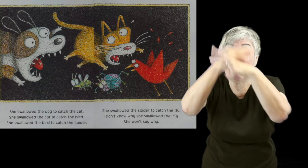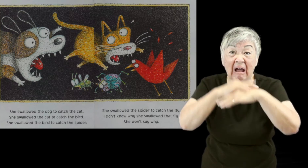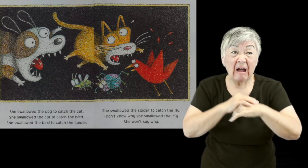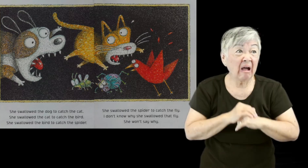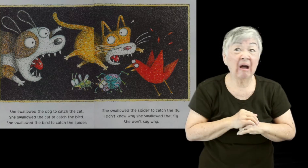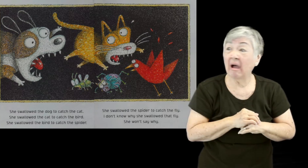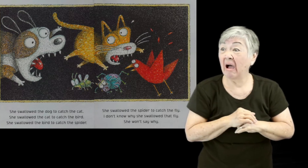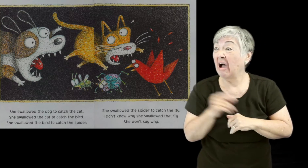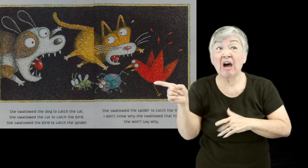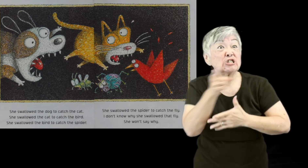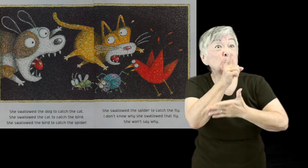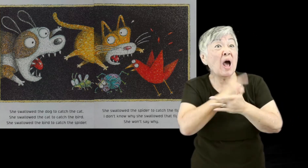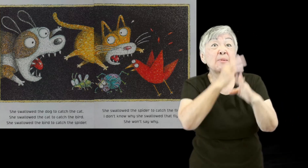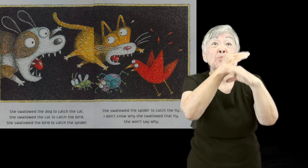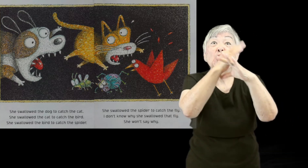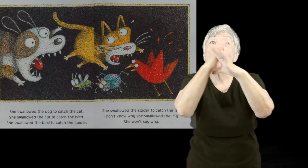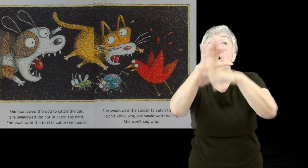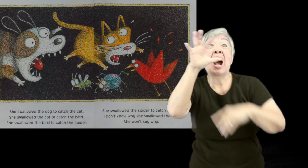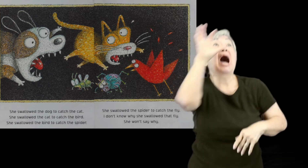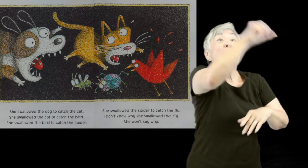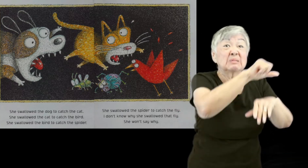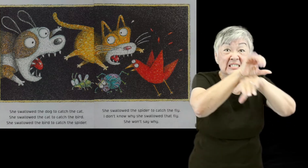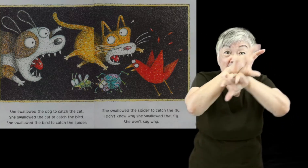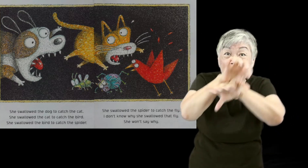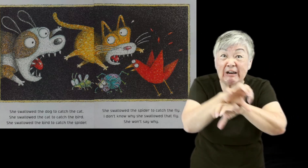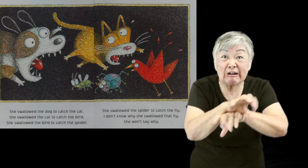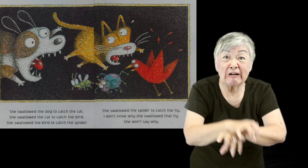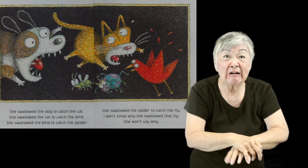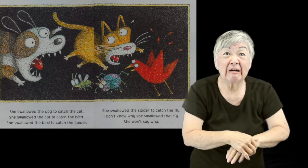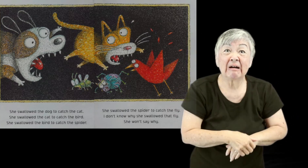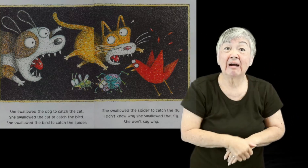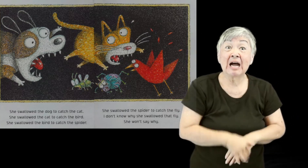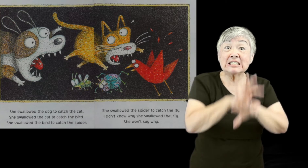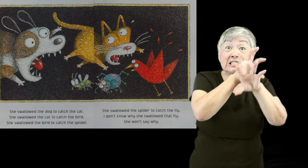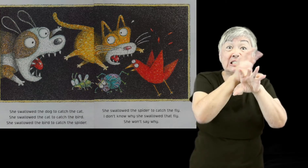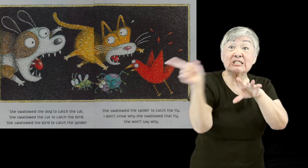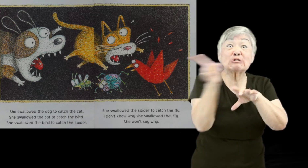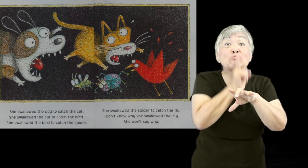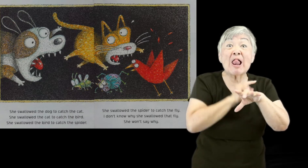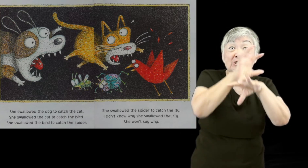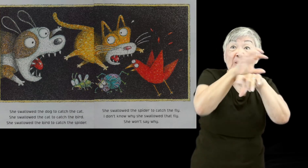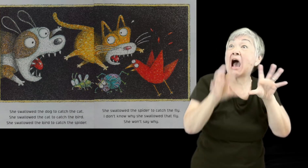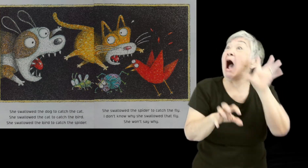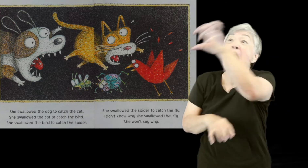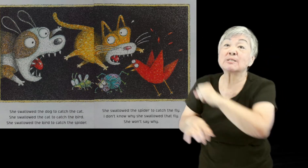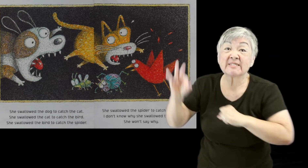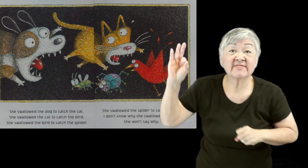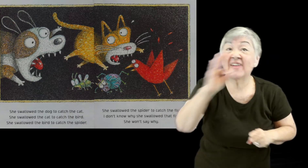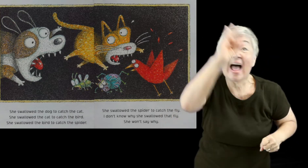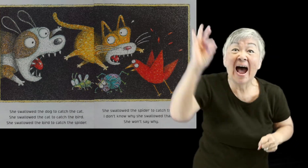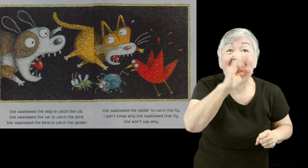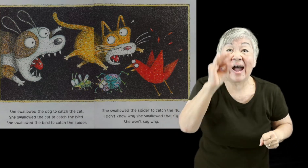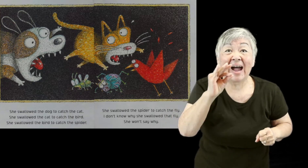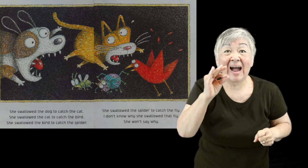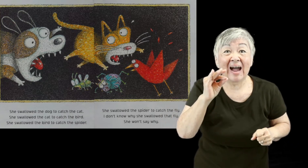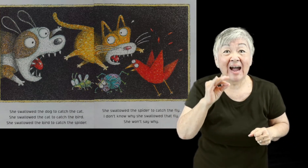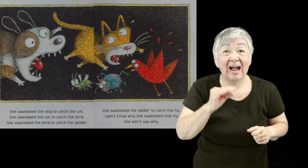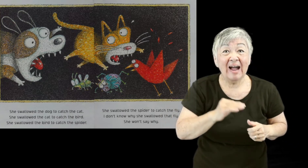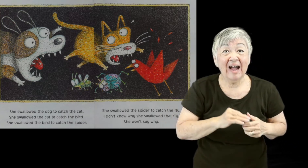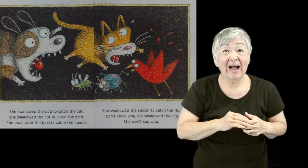She swallowed the bird to catch the spider. She swallowed the spider to catch the fly.